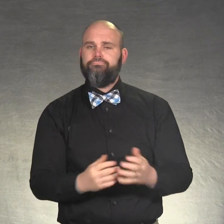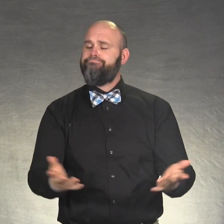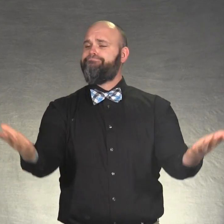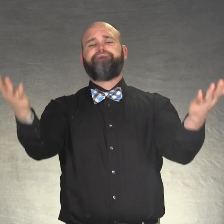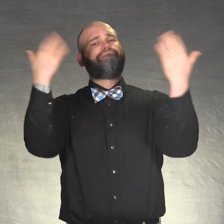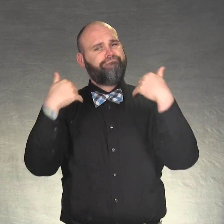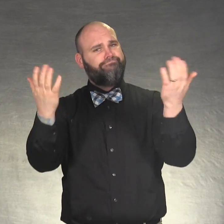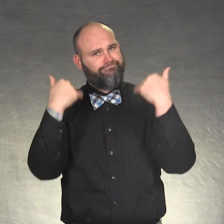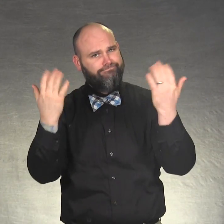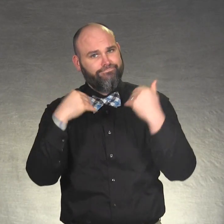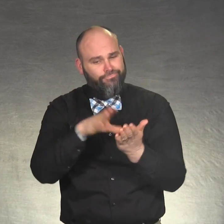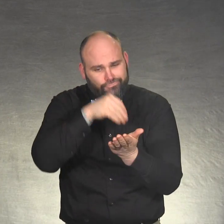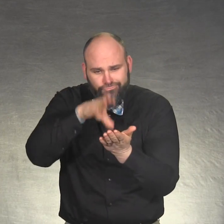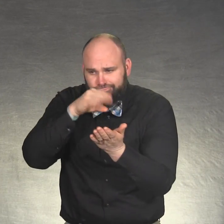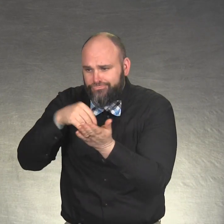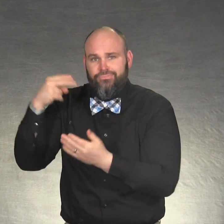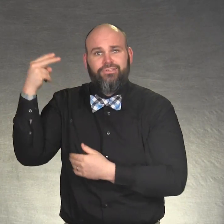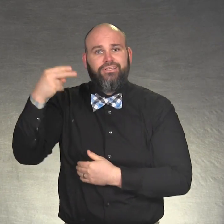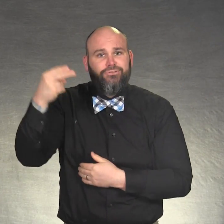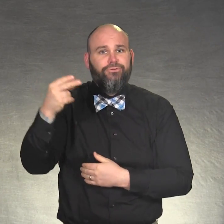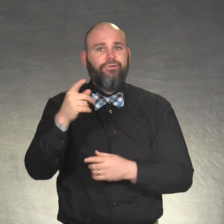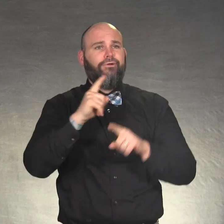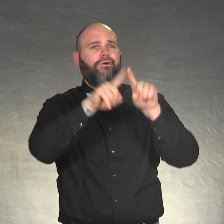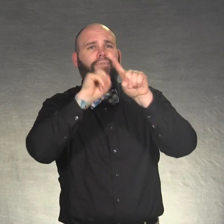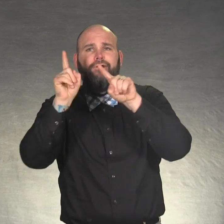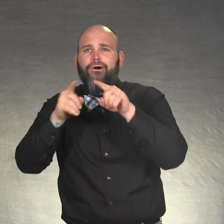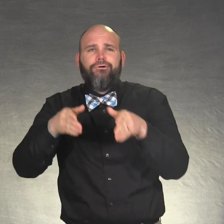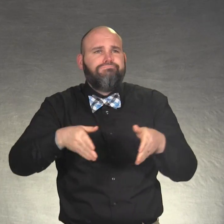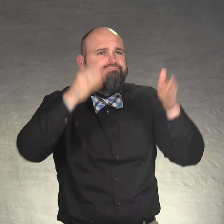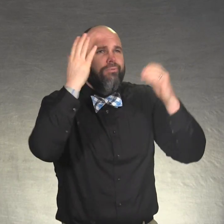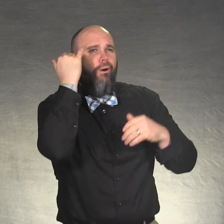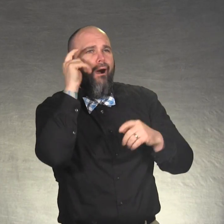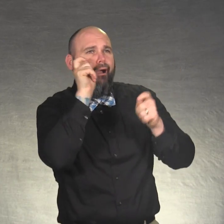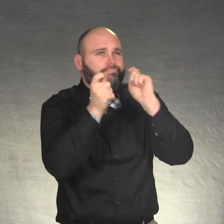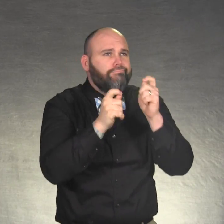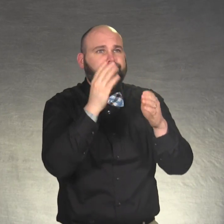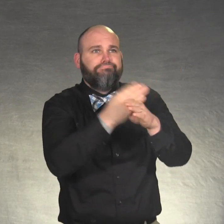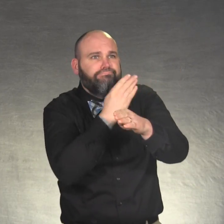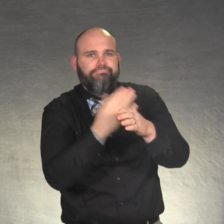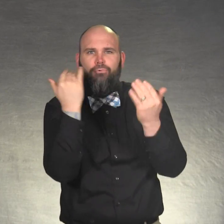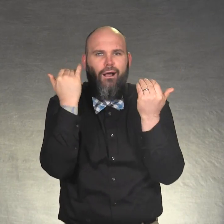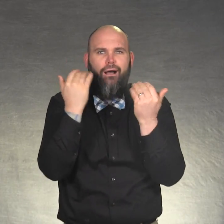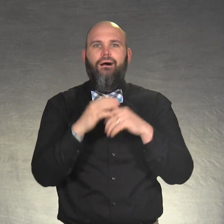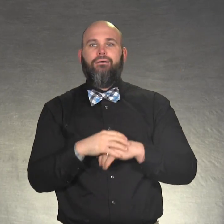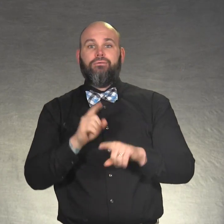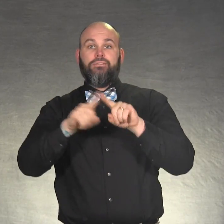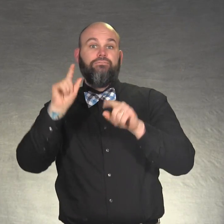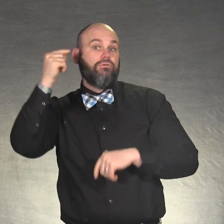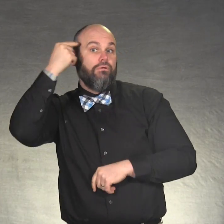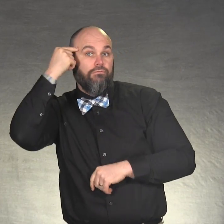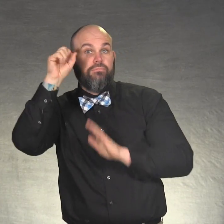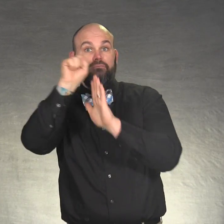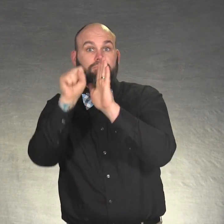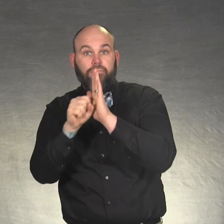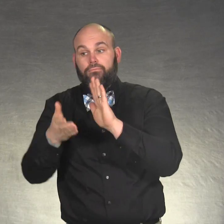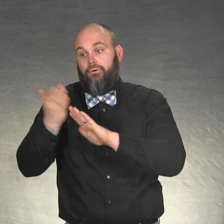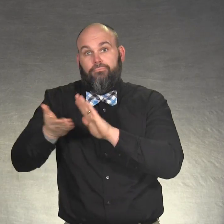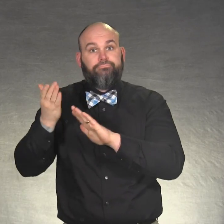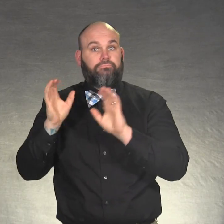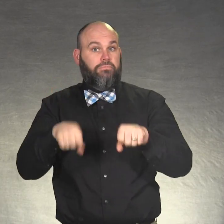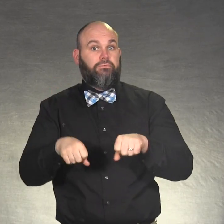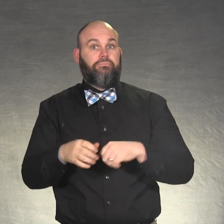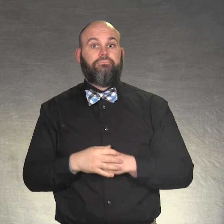Come and learn more about the Capitol history, architecture, and state government.